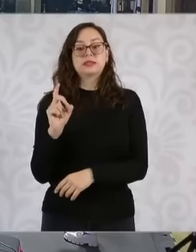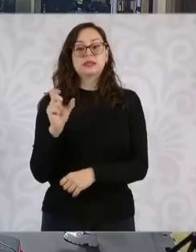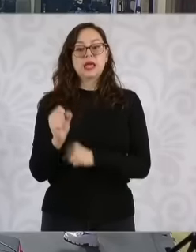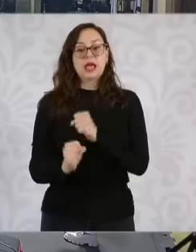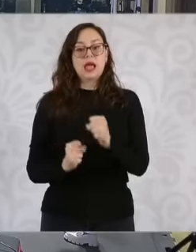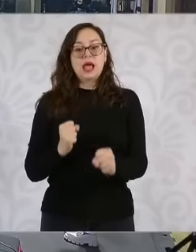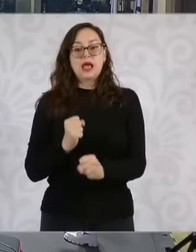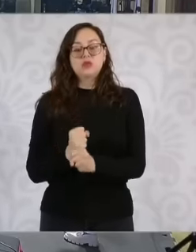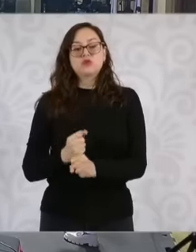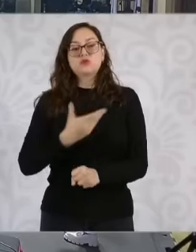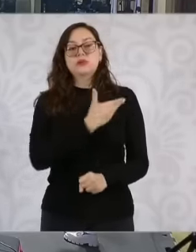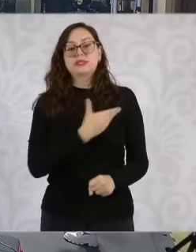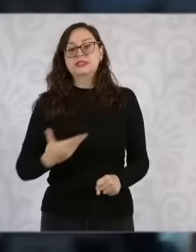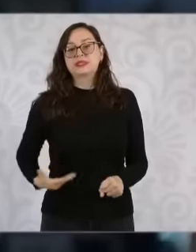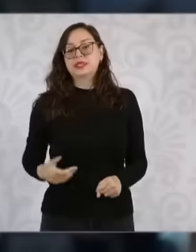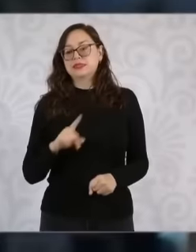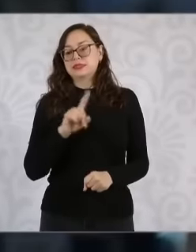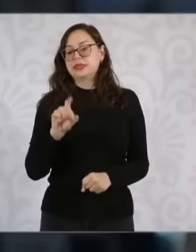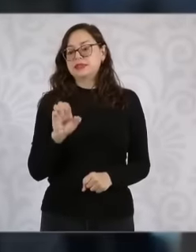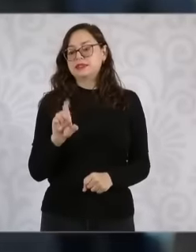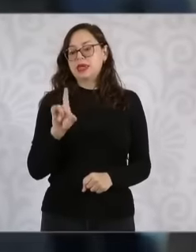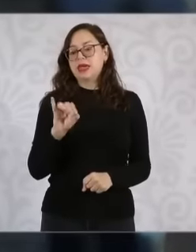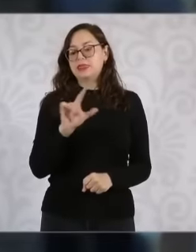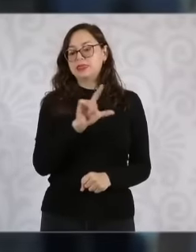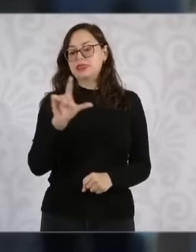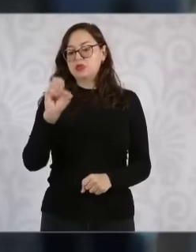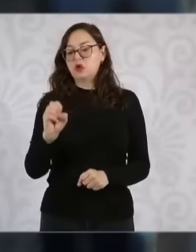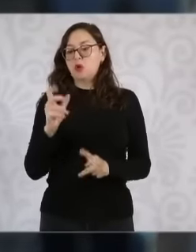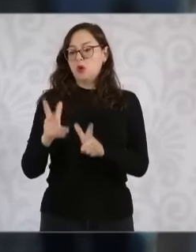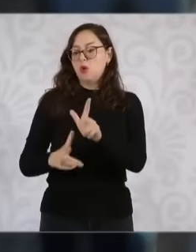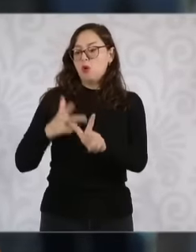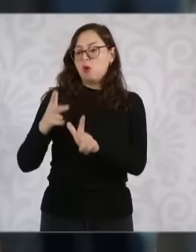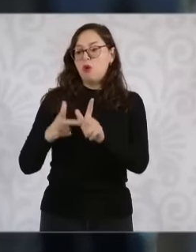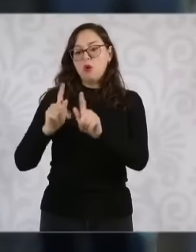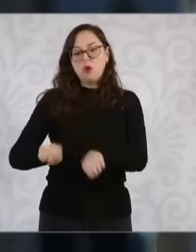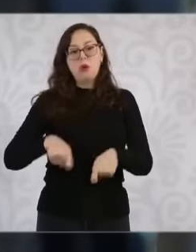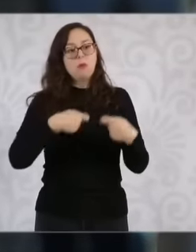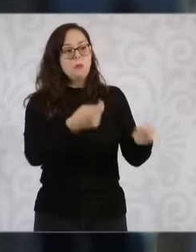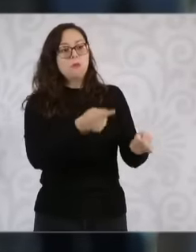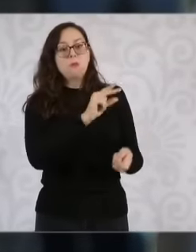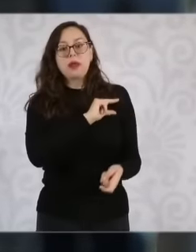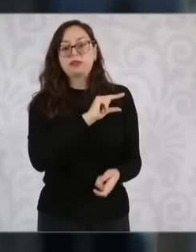Cedillo decided to privatize in 1995 the railways in Mexico In fact there was a company or disparate